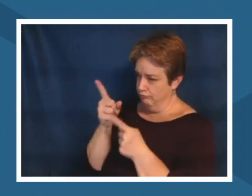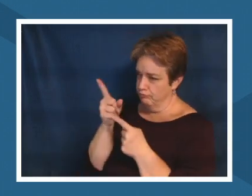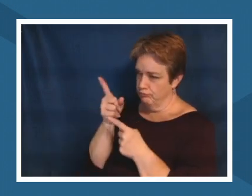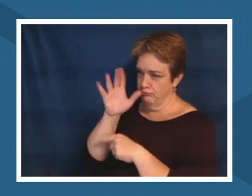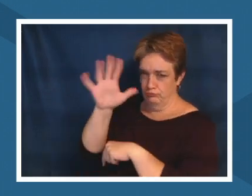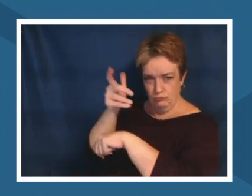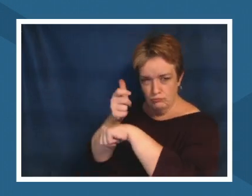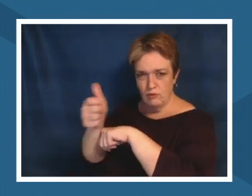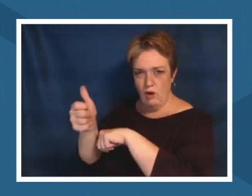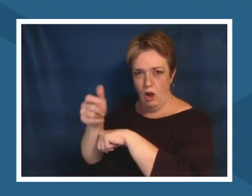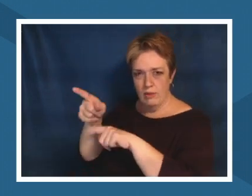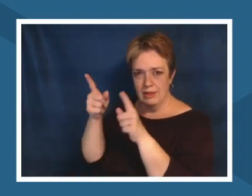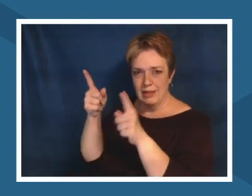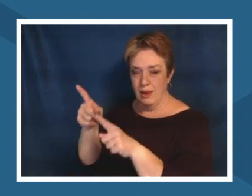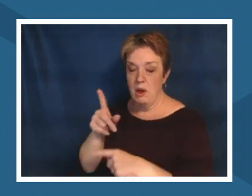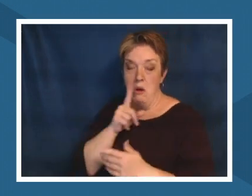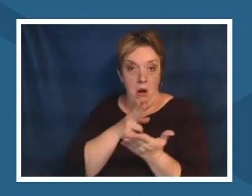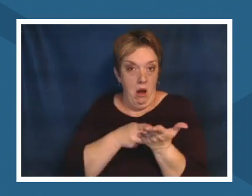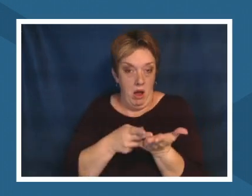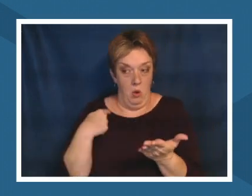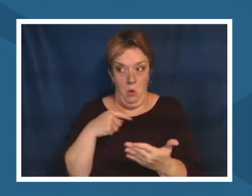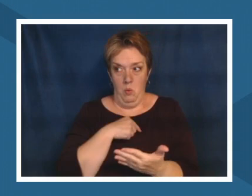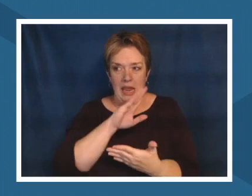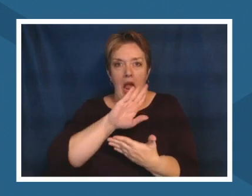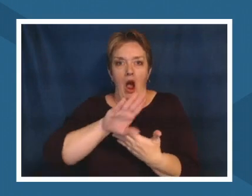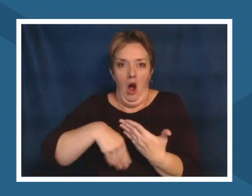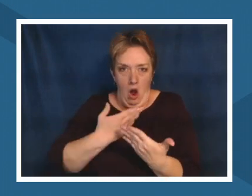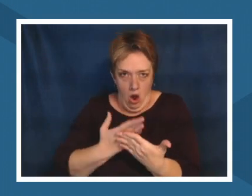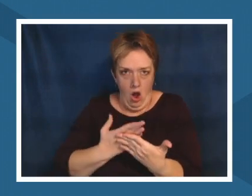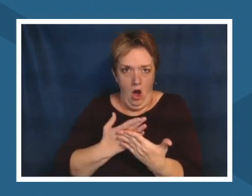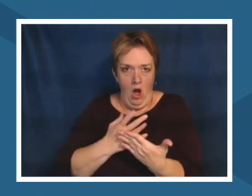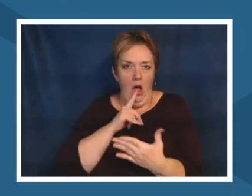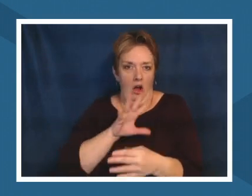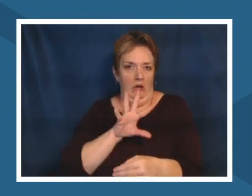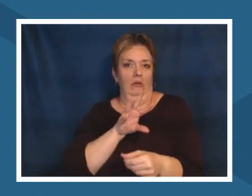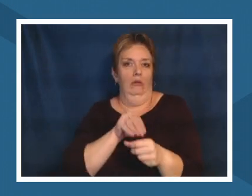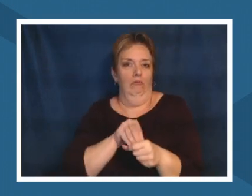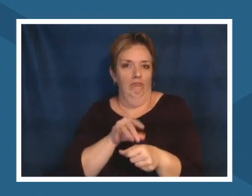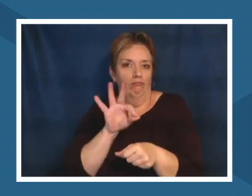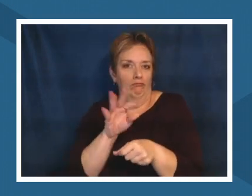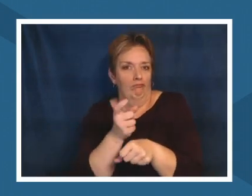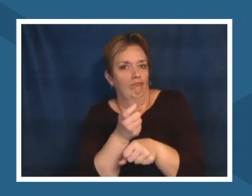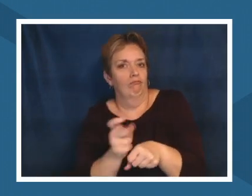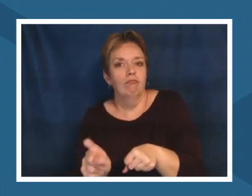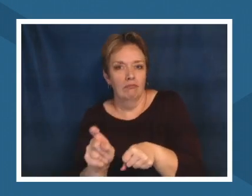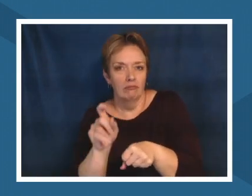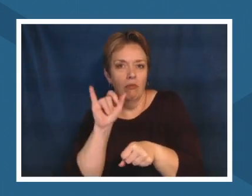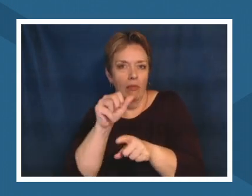environmental degradation because of